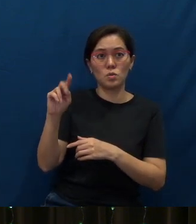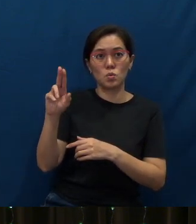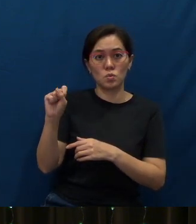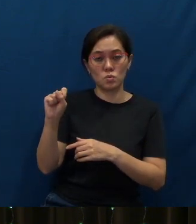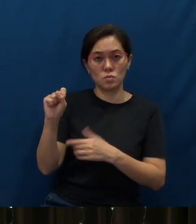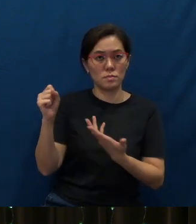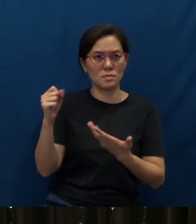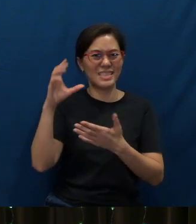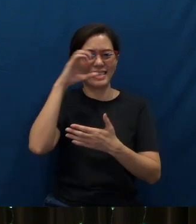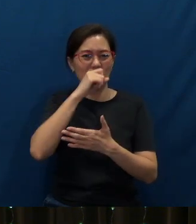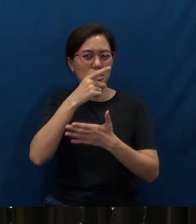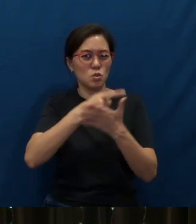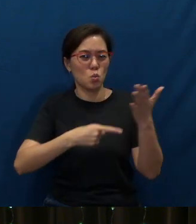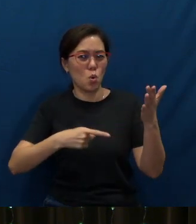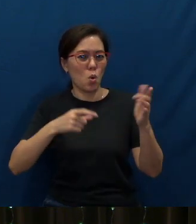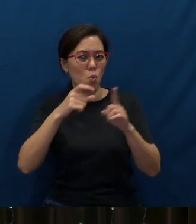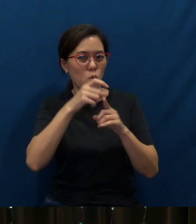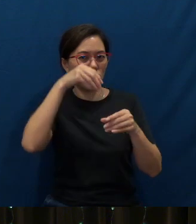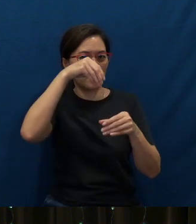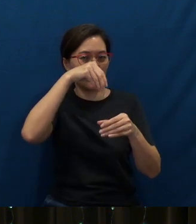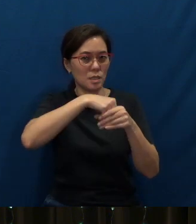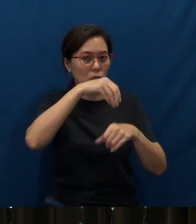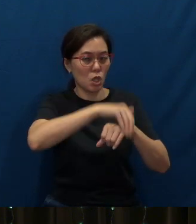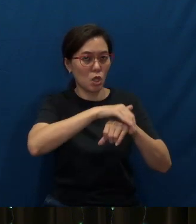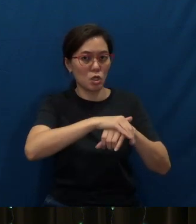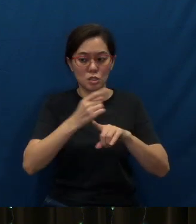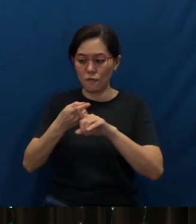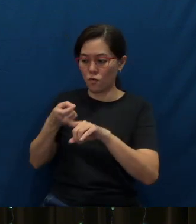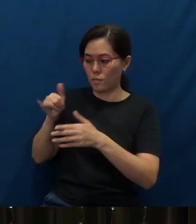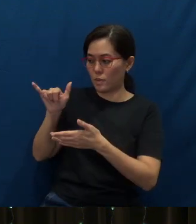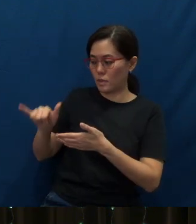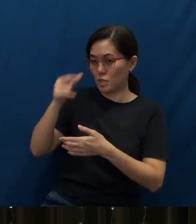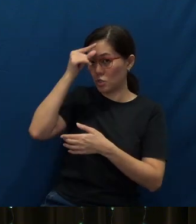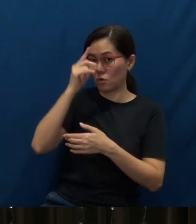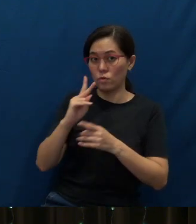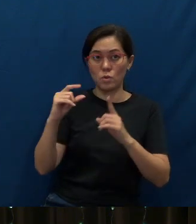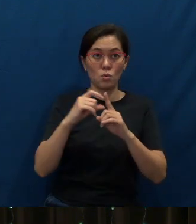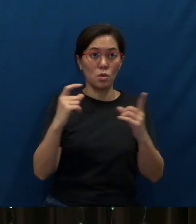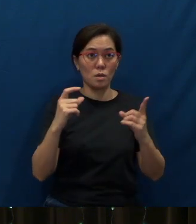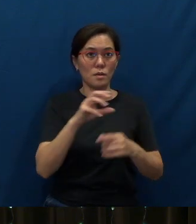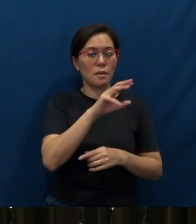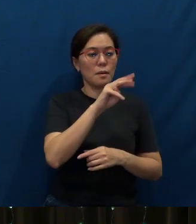Guess which word in the English language came from this Greek source? “Martyr.”